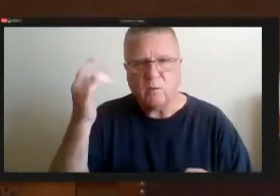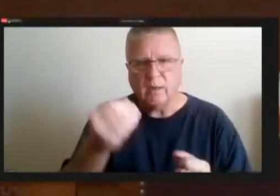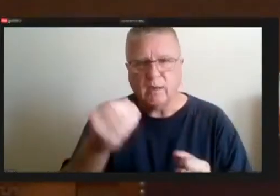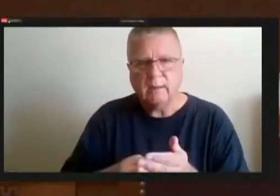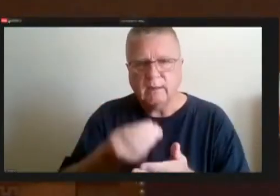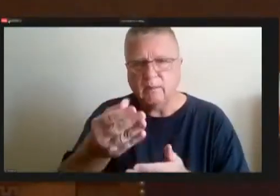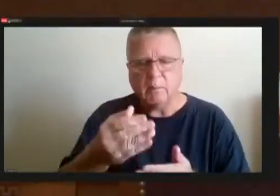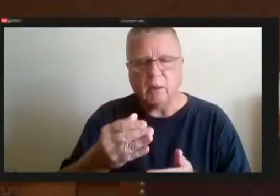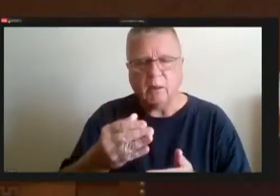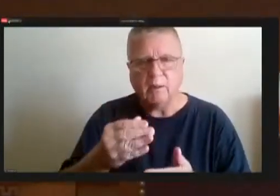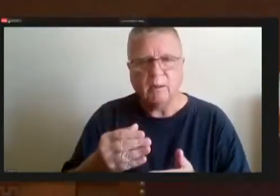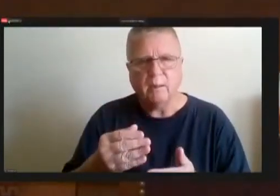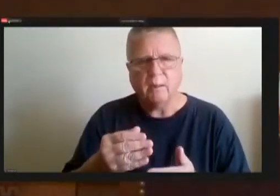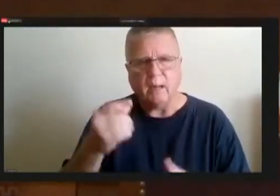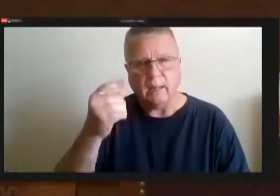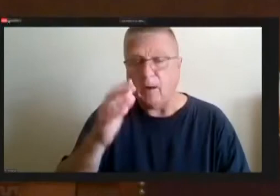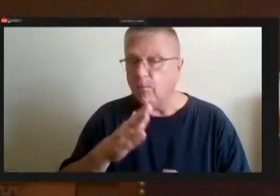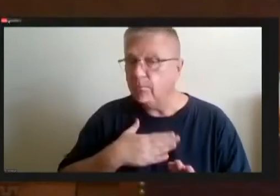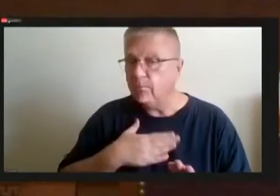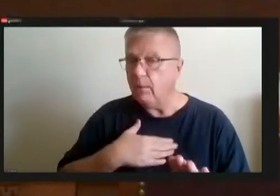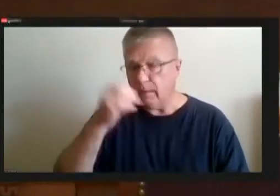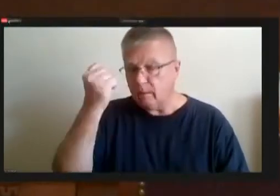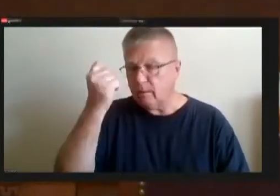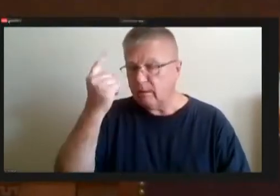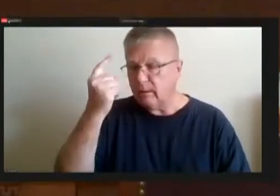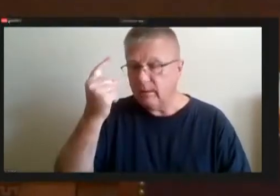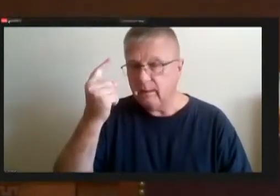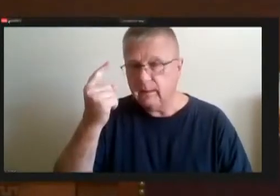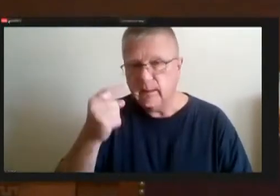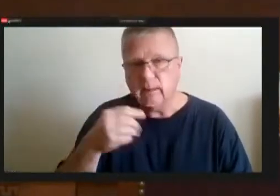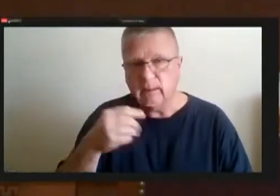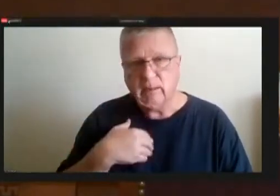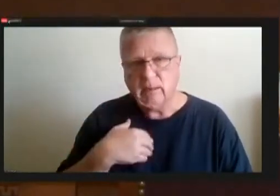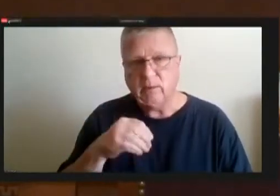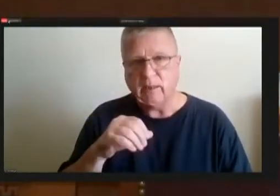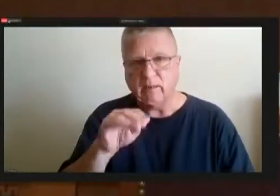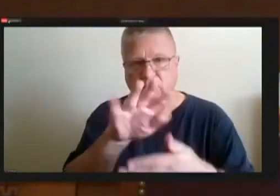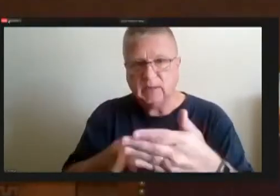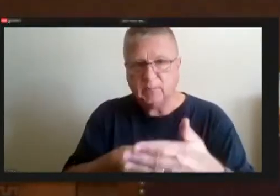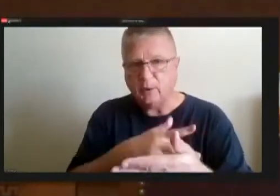My understanding is there is a spreadsheet, when I remember having that conversation there's